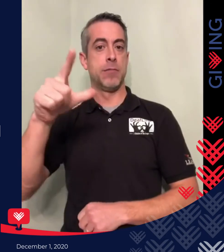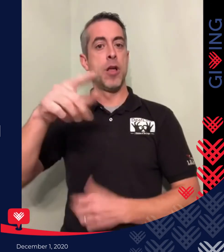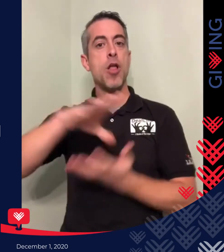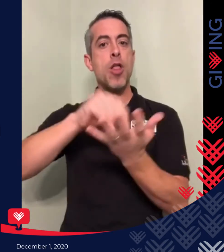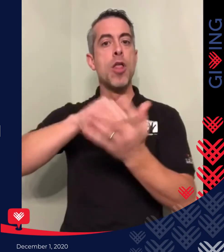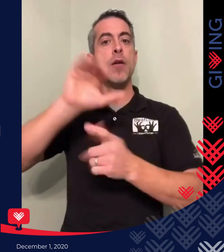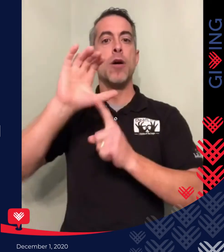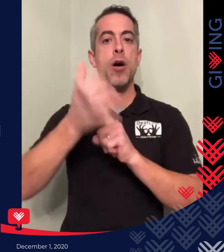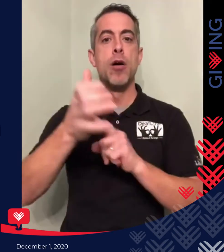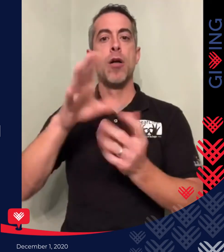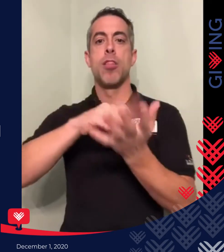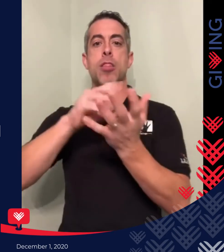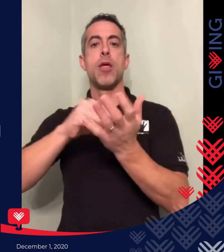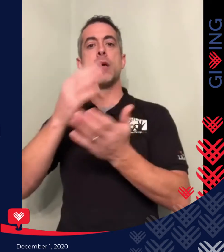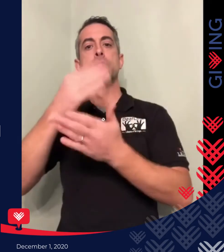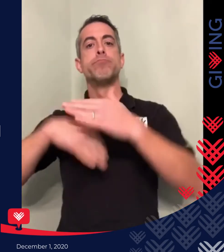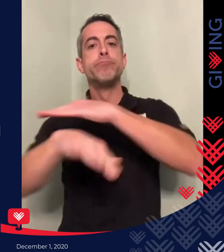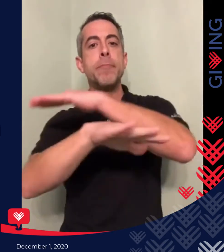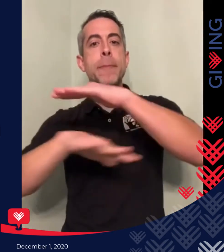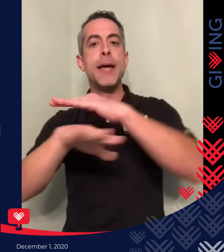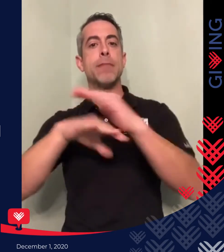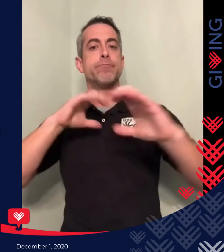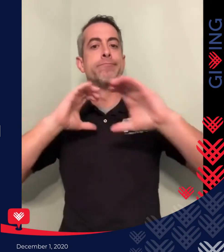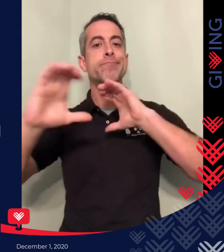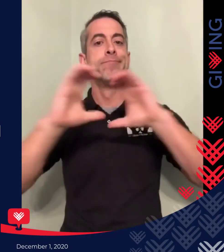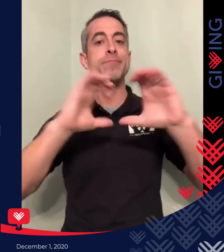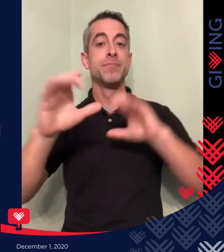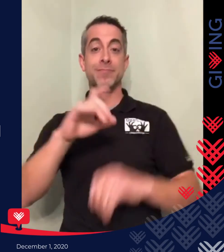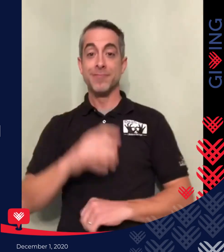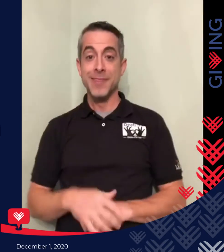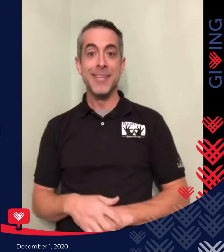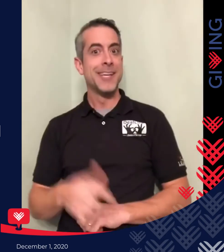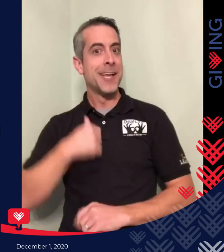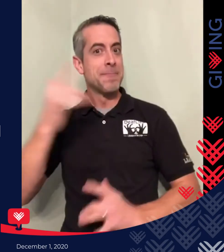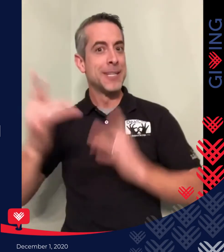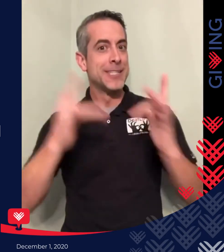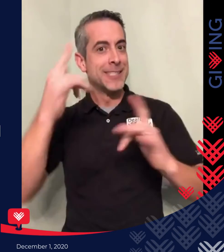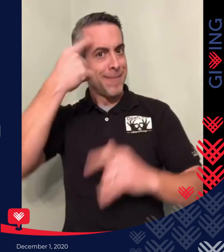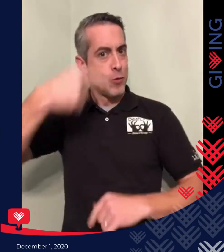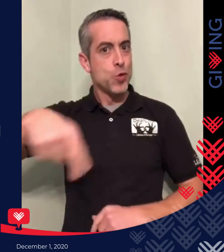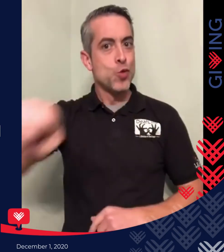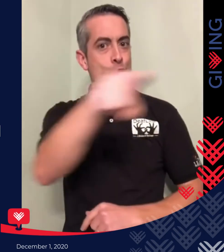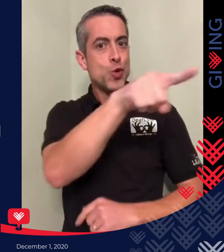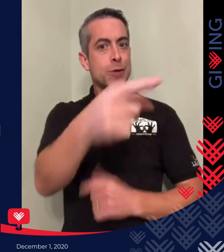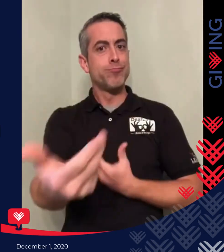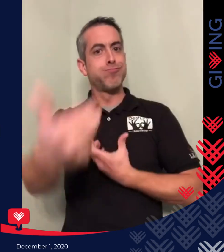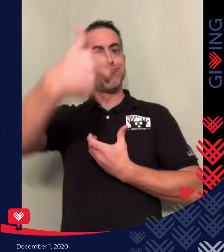ASL classes that will be done virtually. This will teach you some basic communication and Deaf